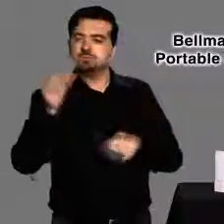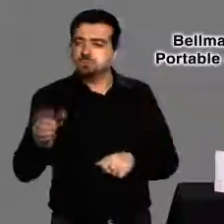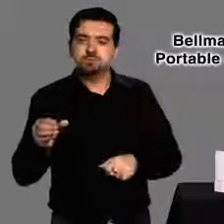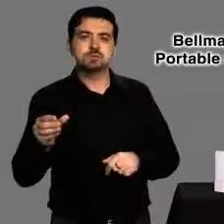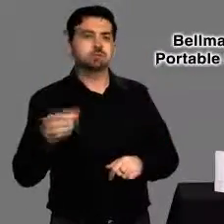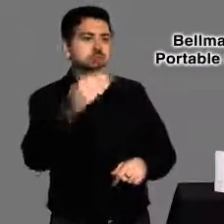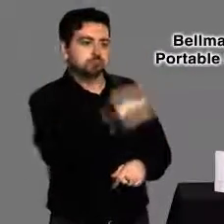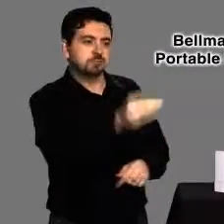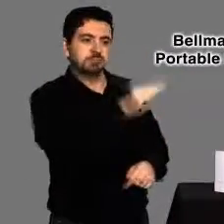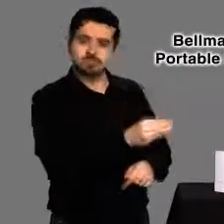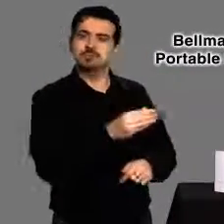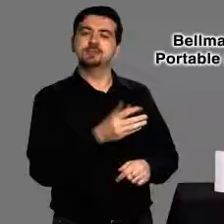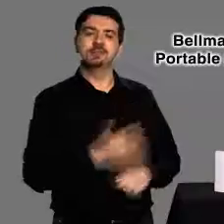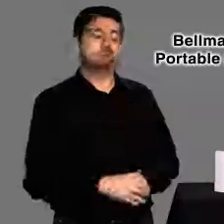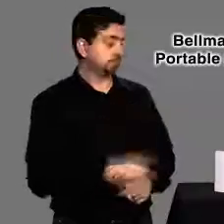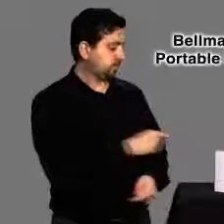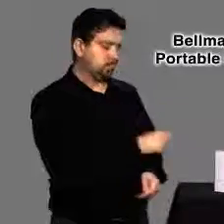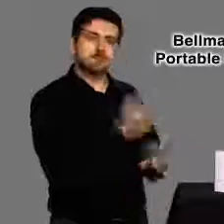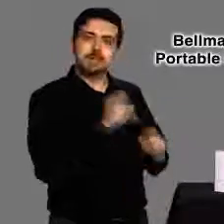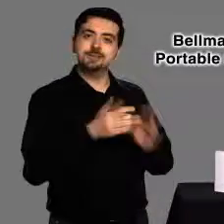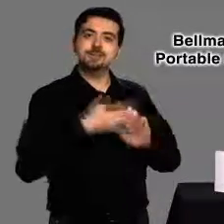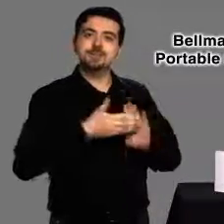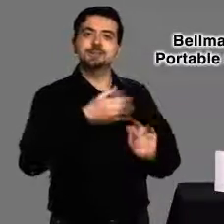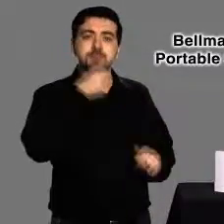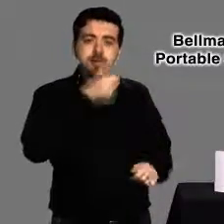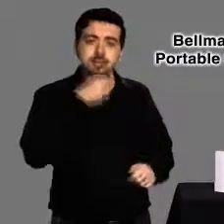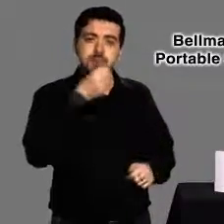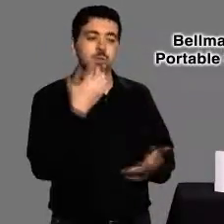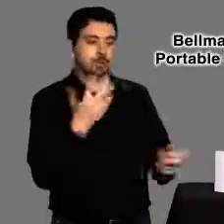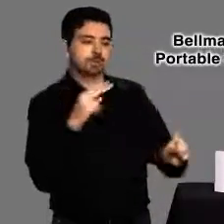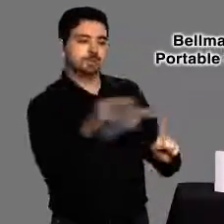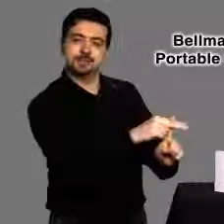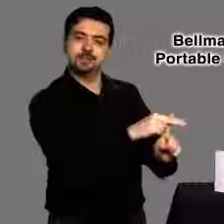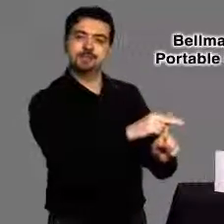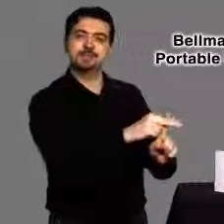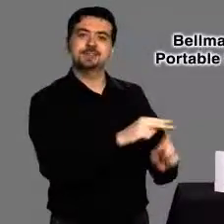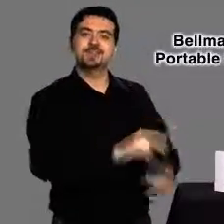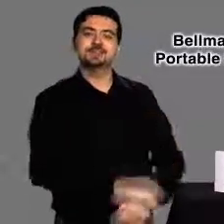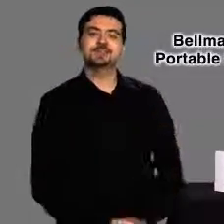it works on both battery power and while plugged into the wall.